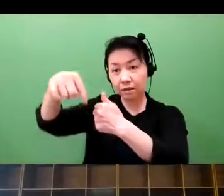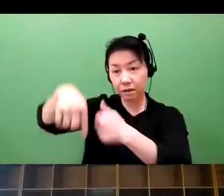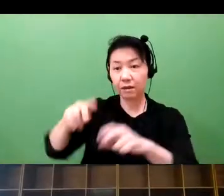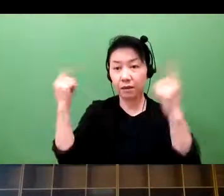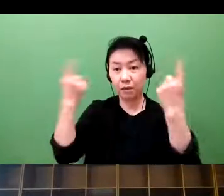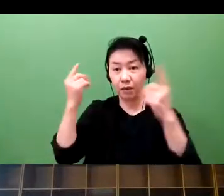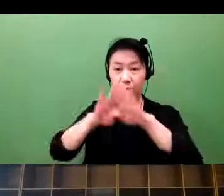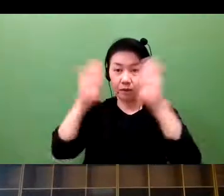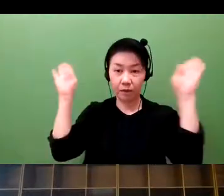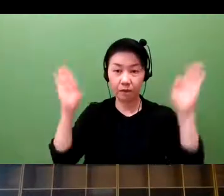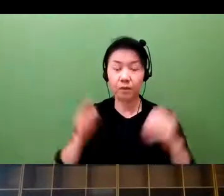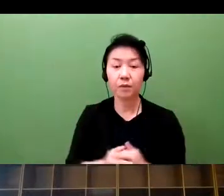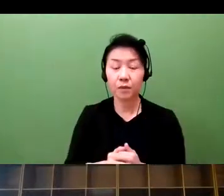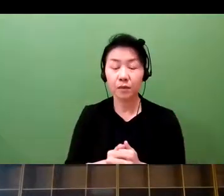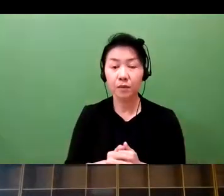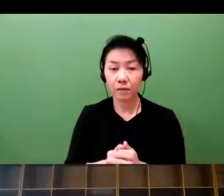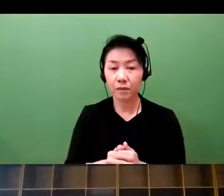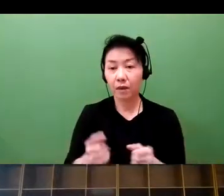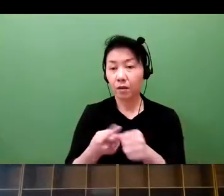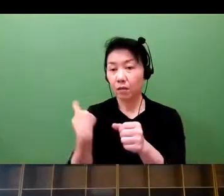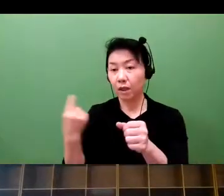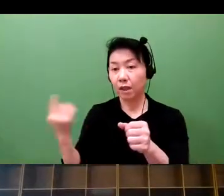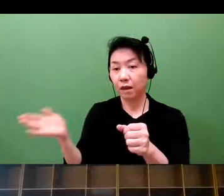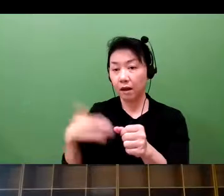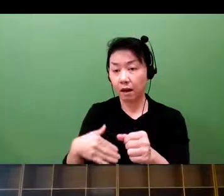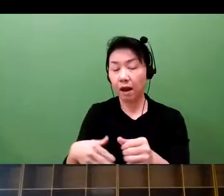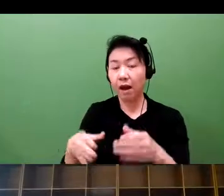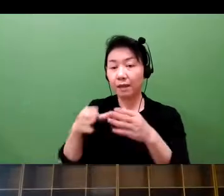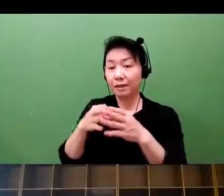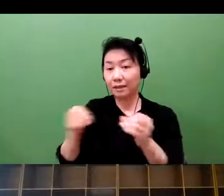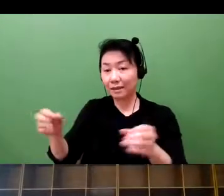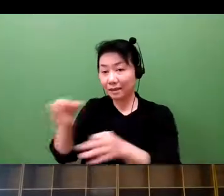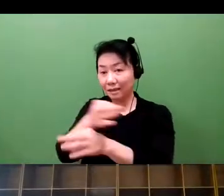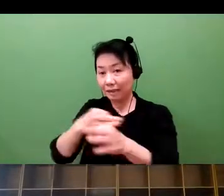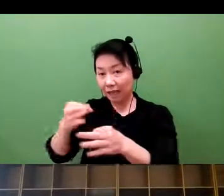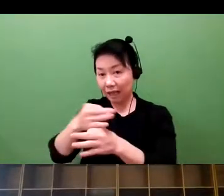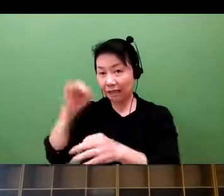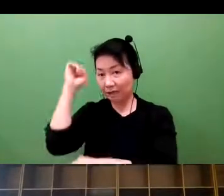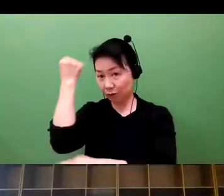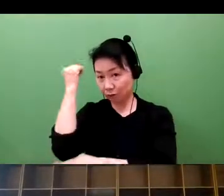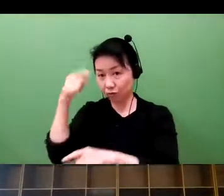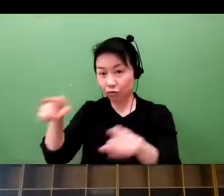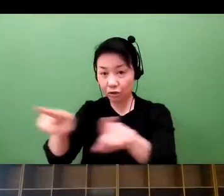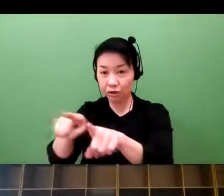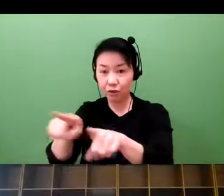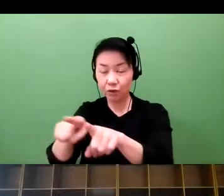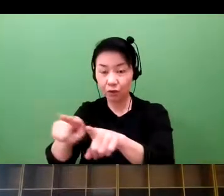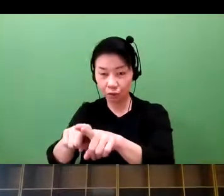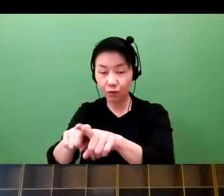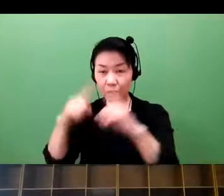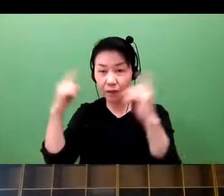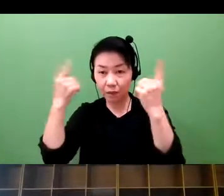here in Japan have also helped to host this symposium. We have also entered into a joint collaboration